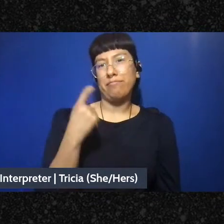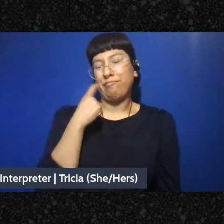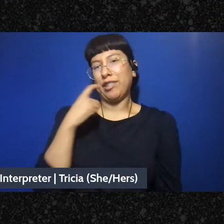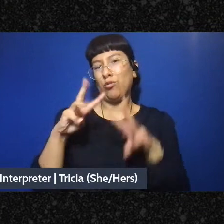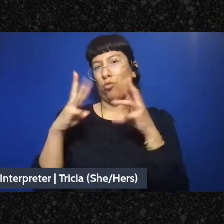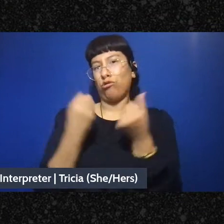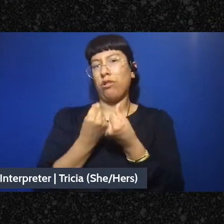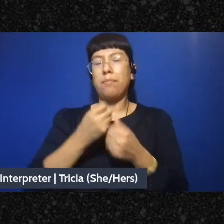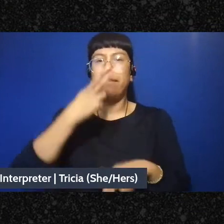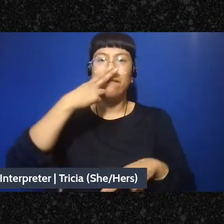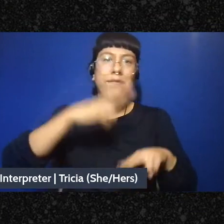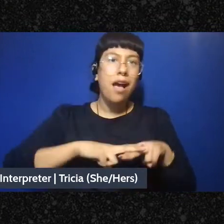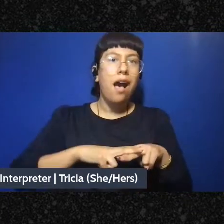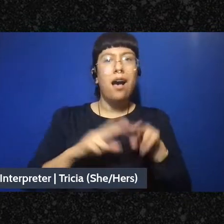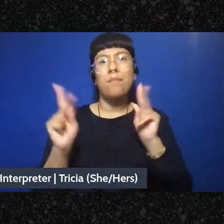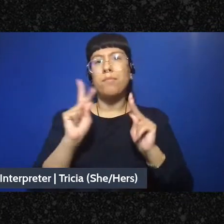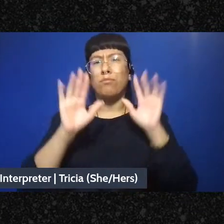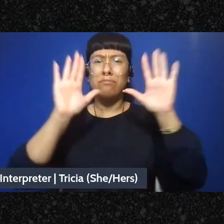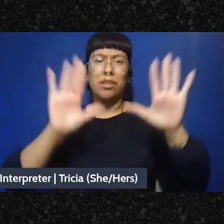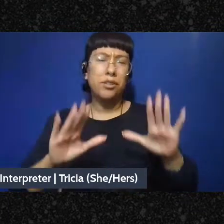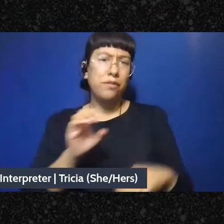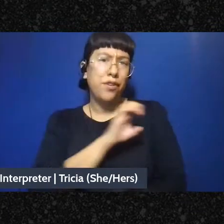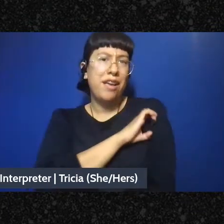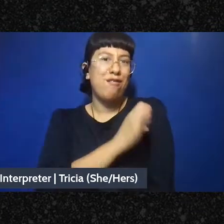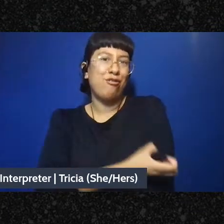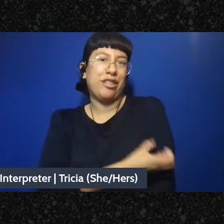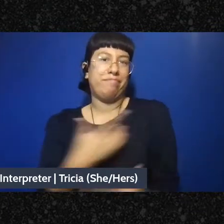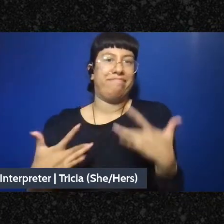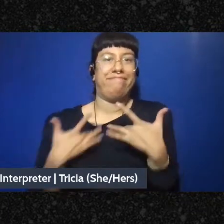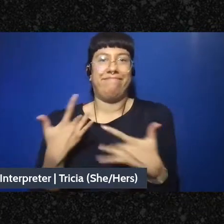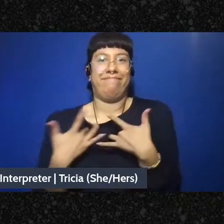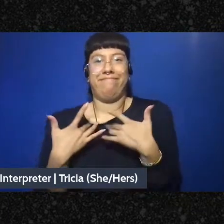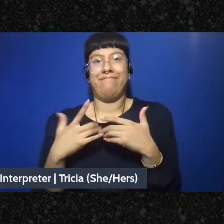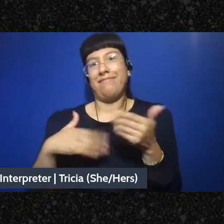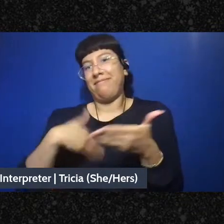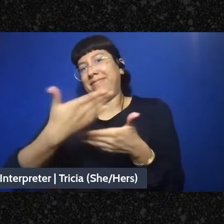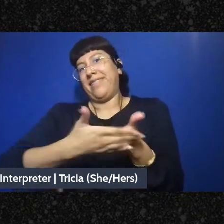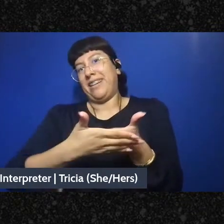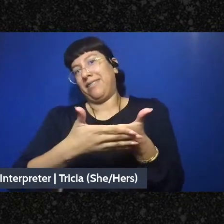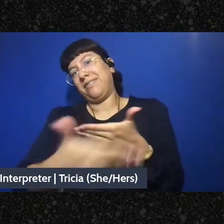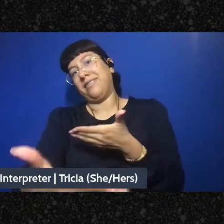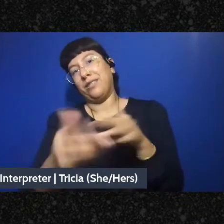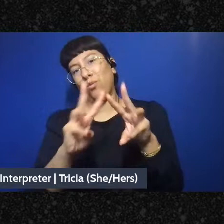had great energy and I'm excited about what will happen in the next ones. In the last workshop